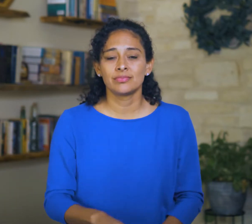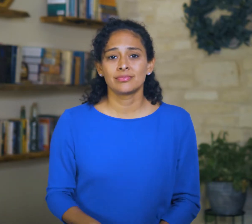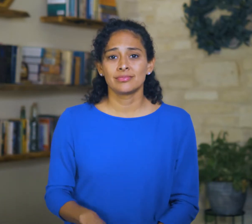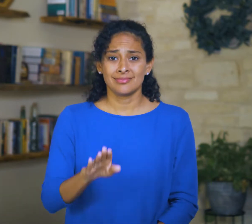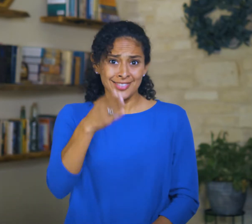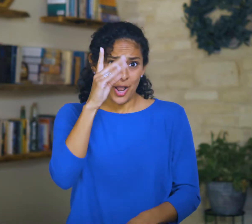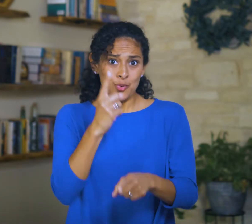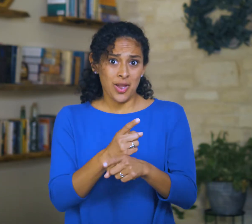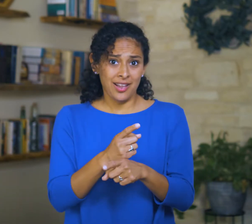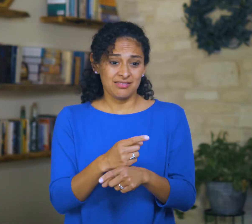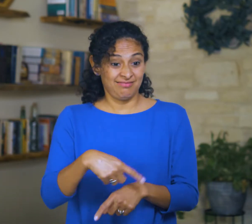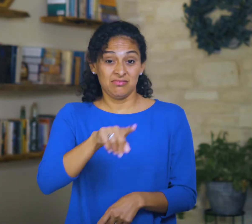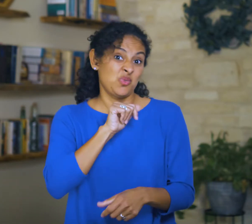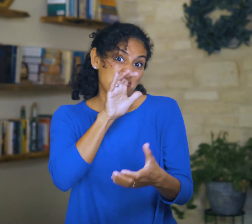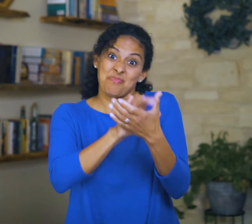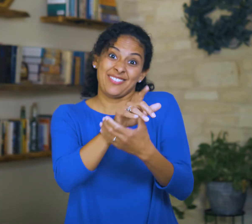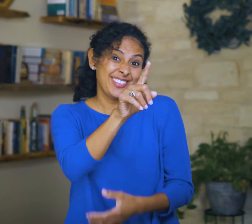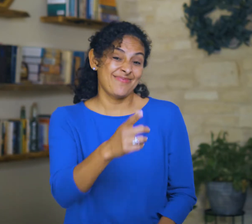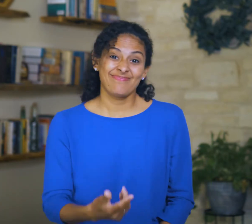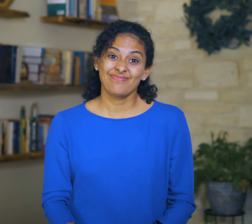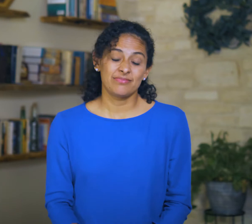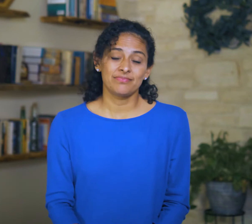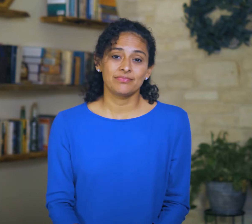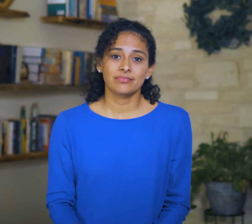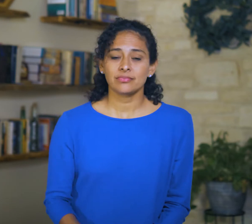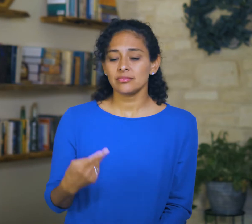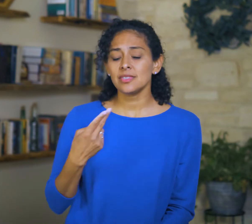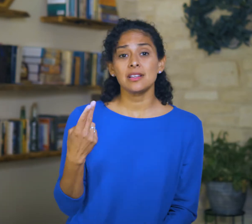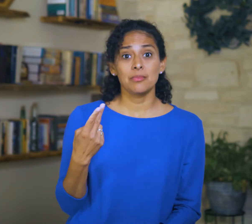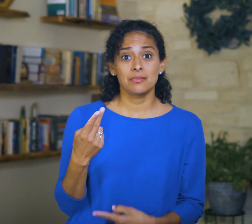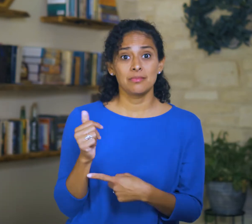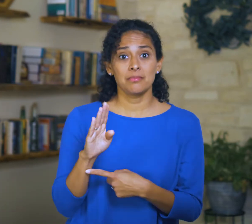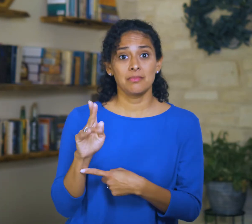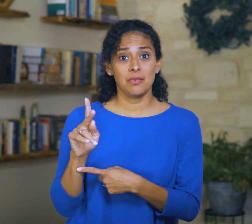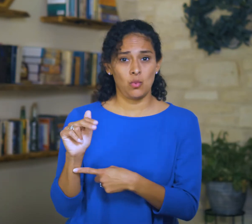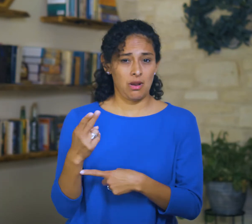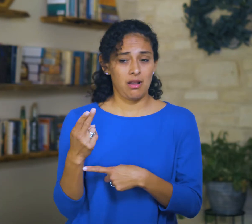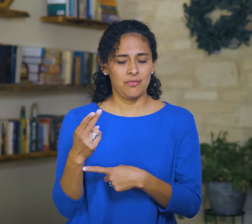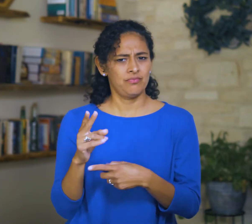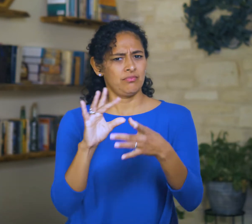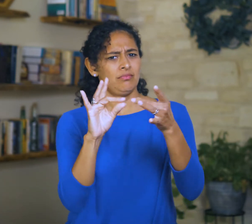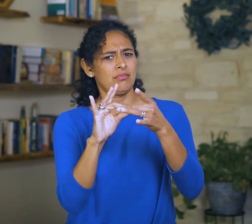And God is right—they don’t believe Him. Habakkuk responds to God by saying,